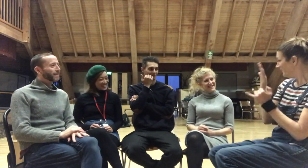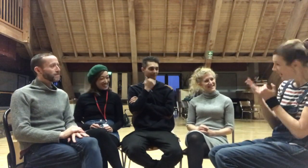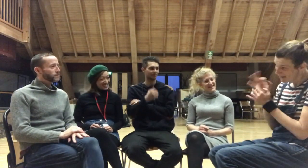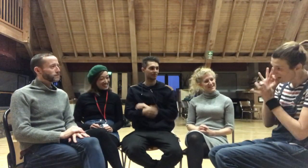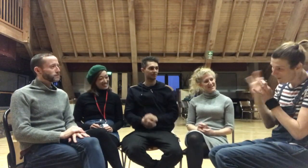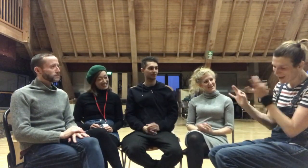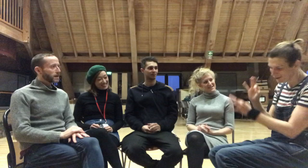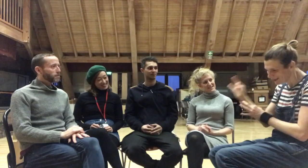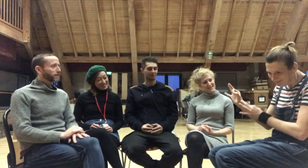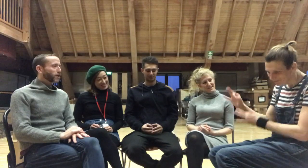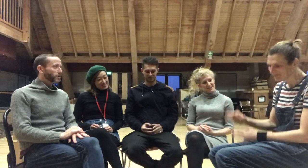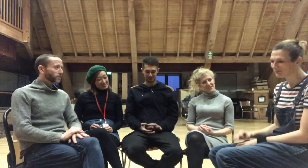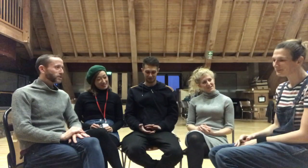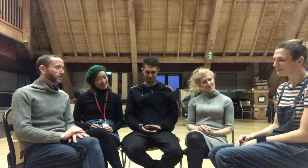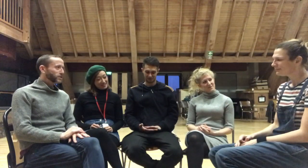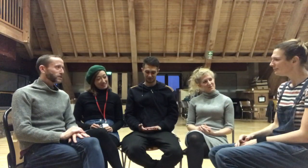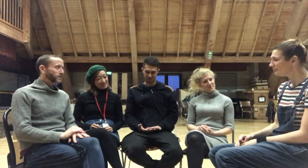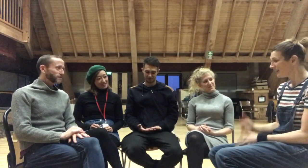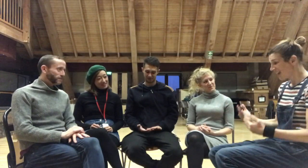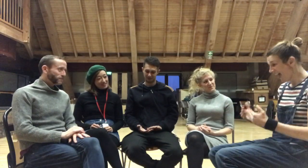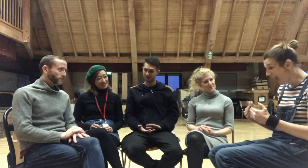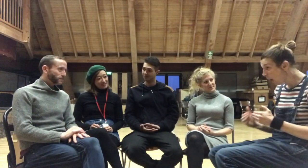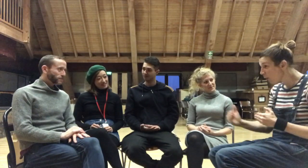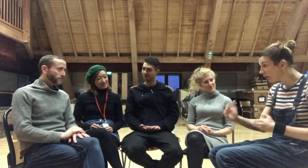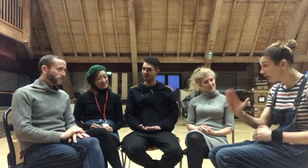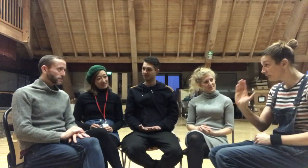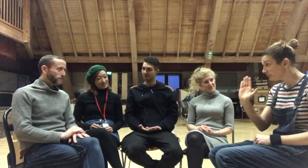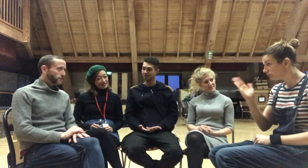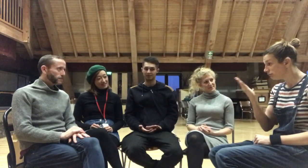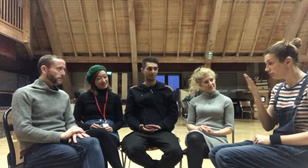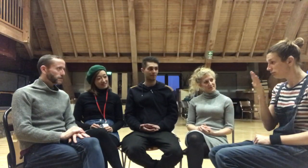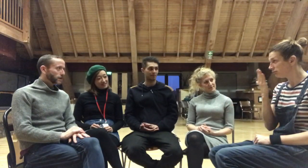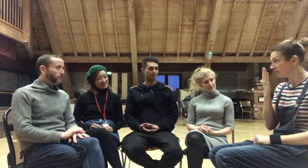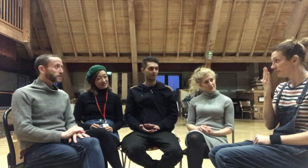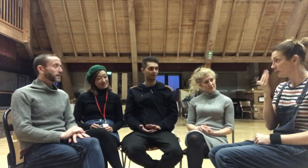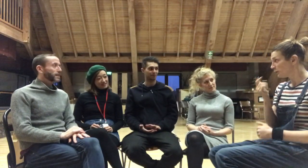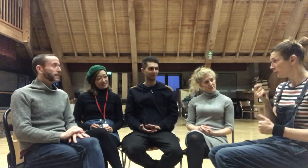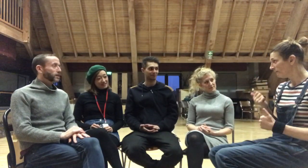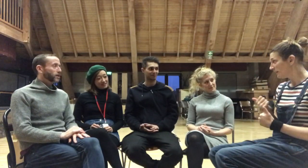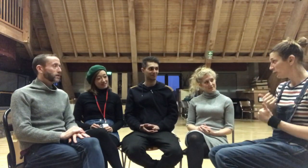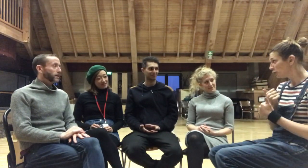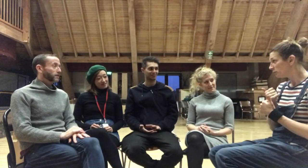My final question to you, obviously you know the show will soon be finished...